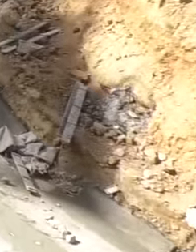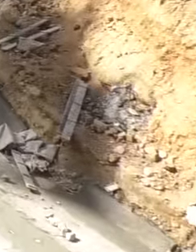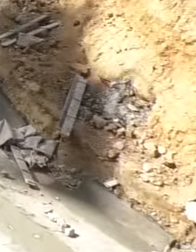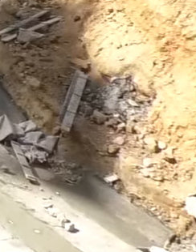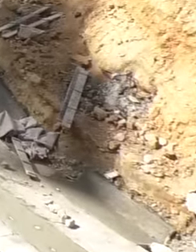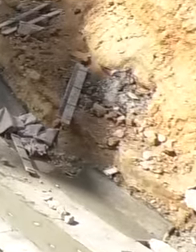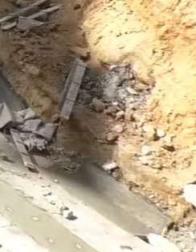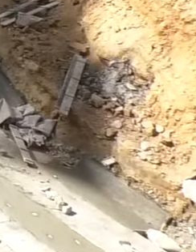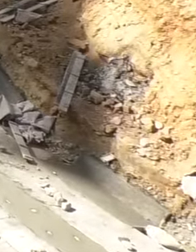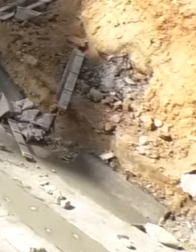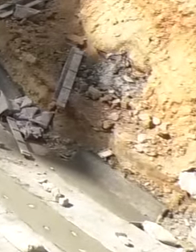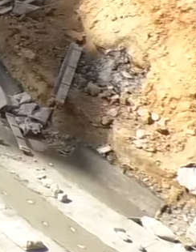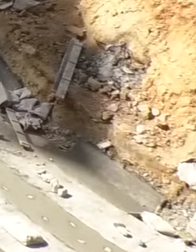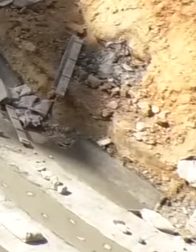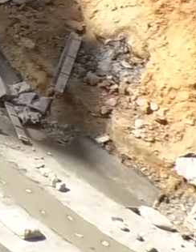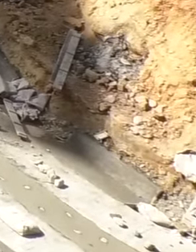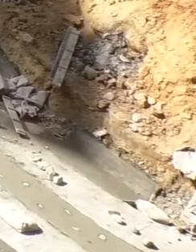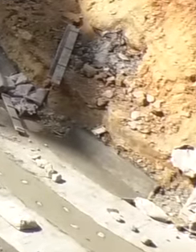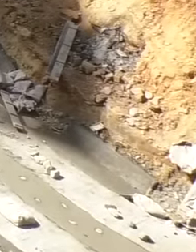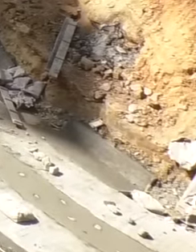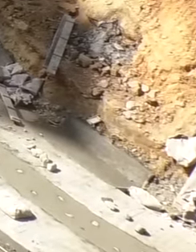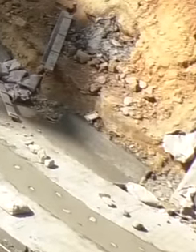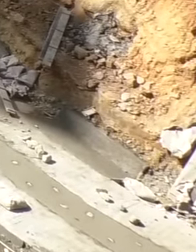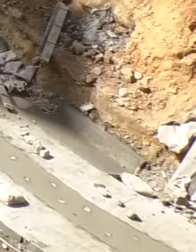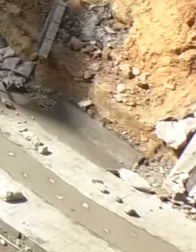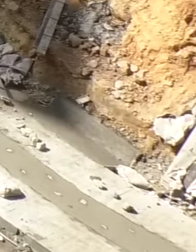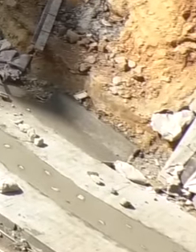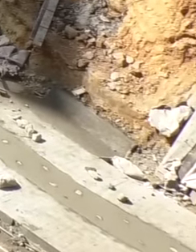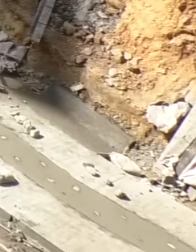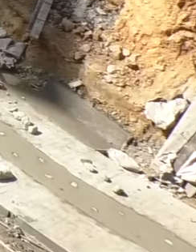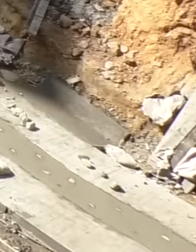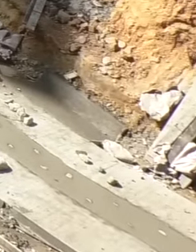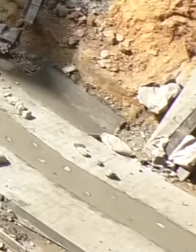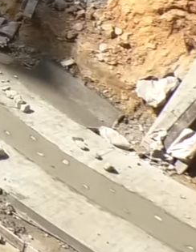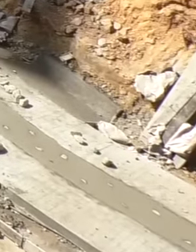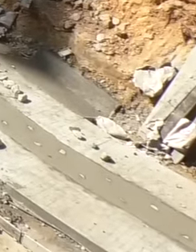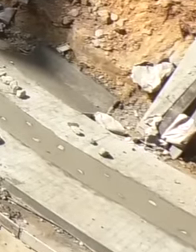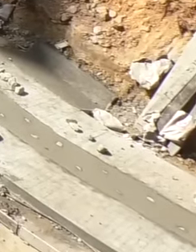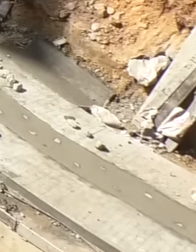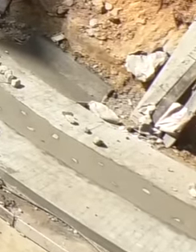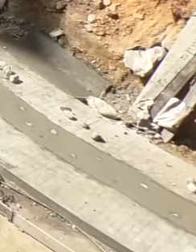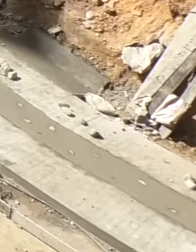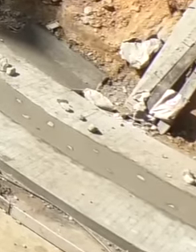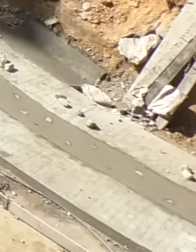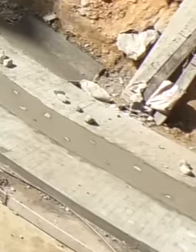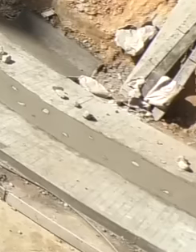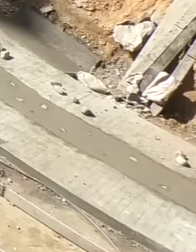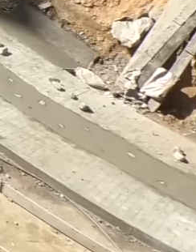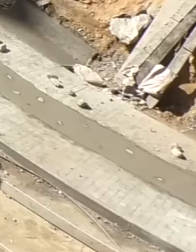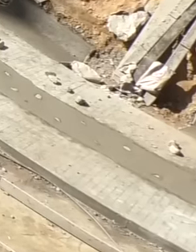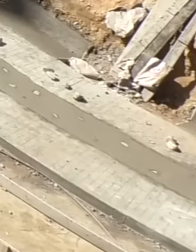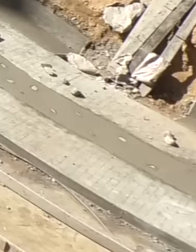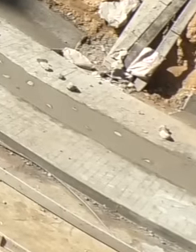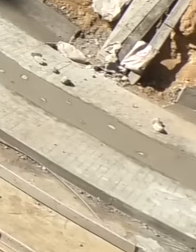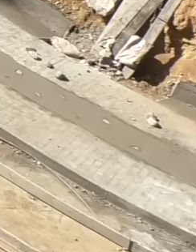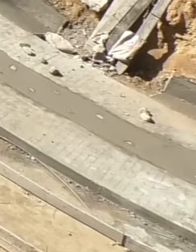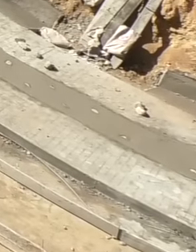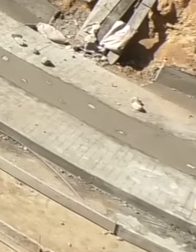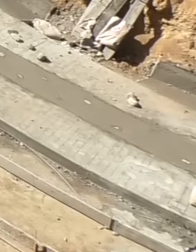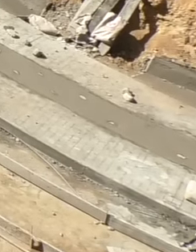crafts that continue to advance throughout Oaxaca Guerrero and eight other states of the republic